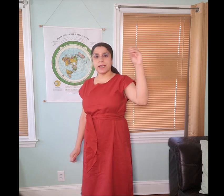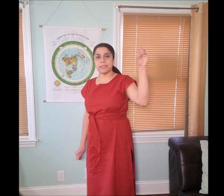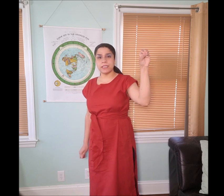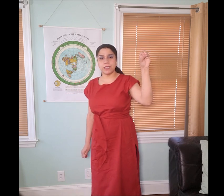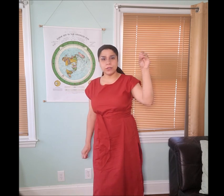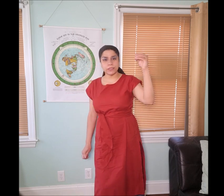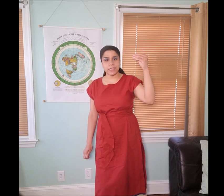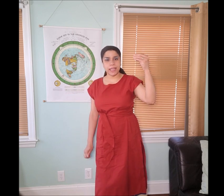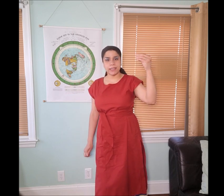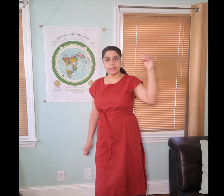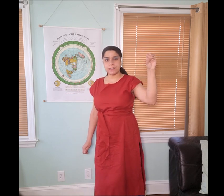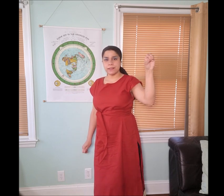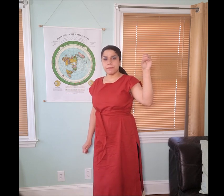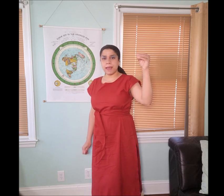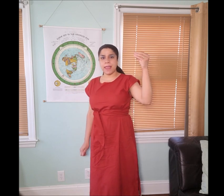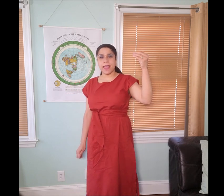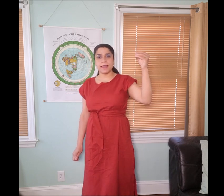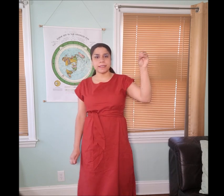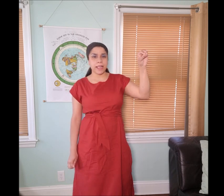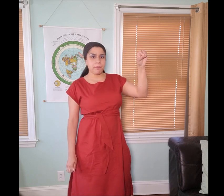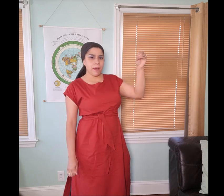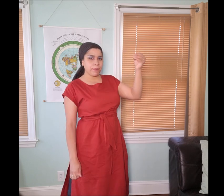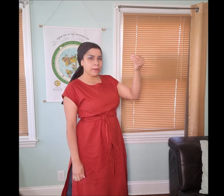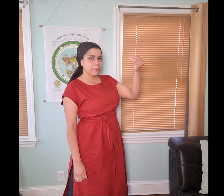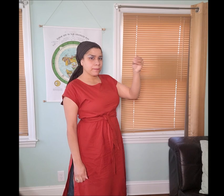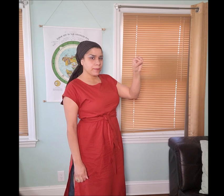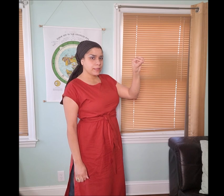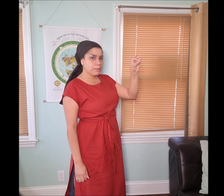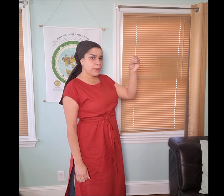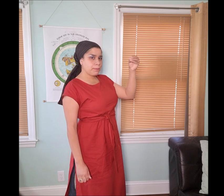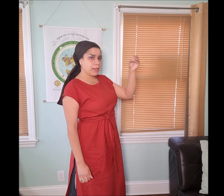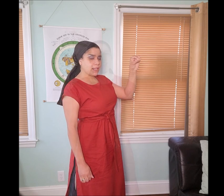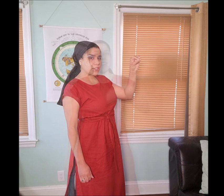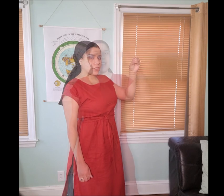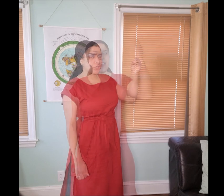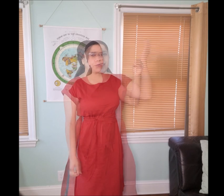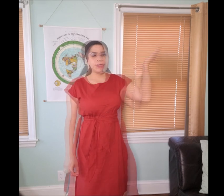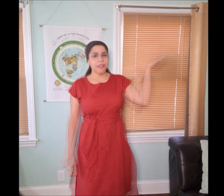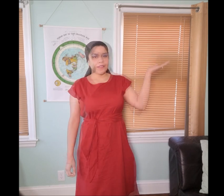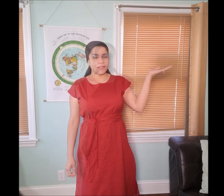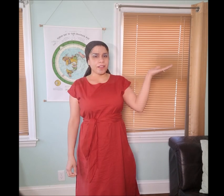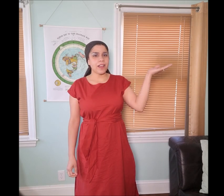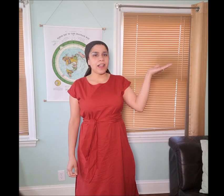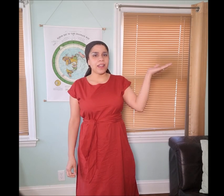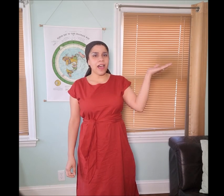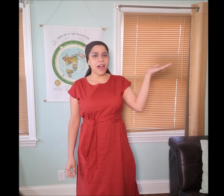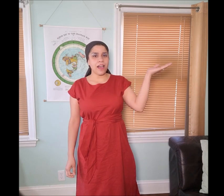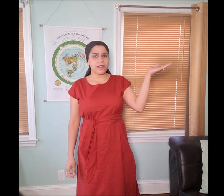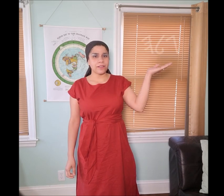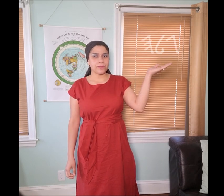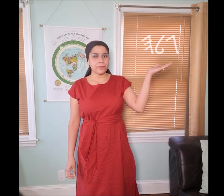because it looks like my hand is like a puppet, it's a puppet hand gesture. "𐤂 galah"